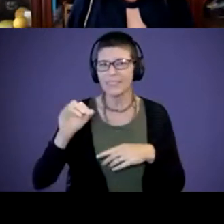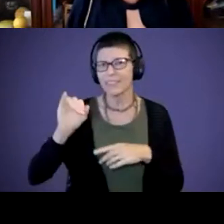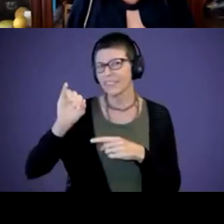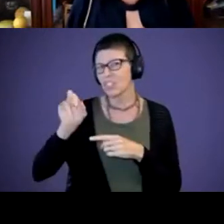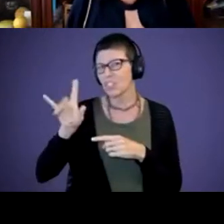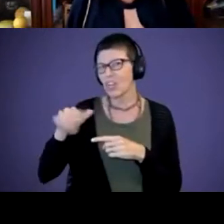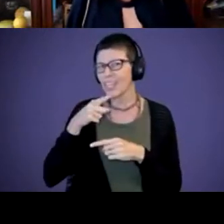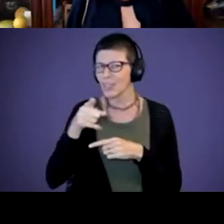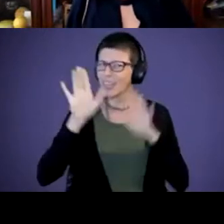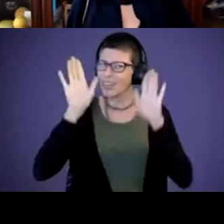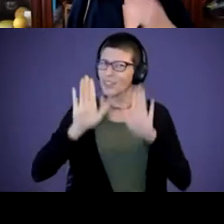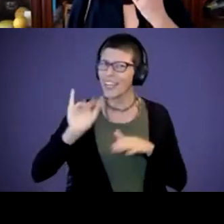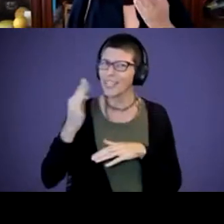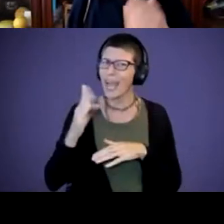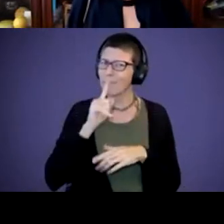interesting. Terry: